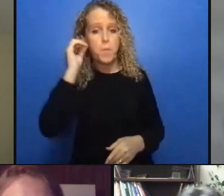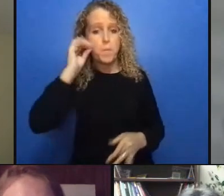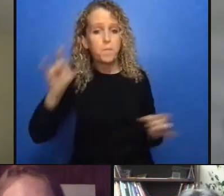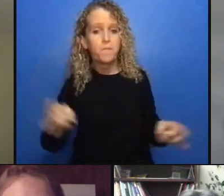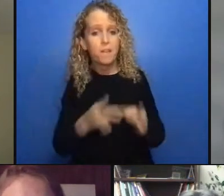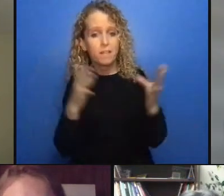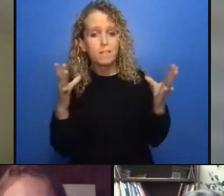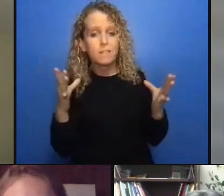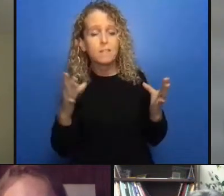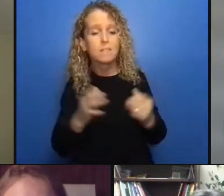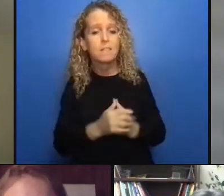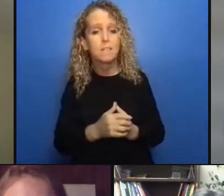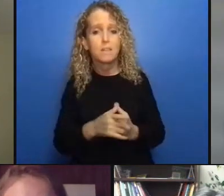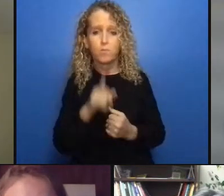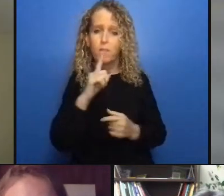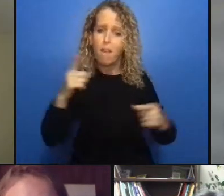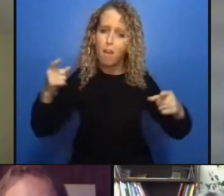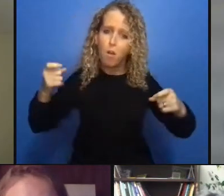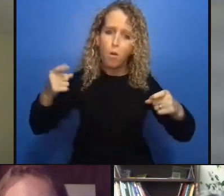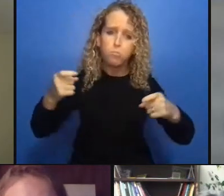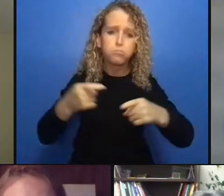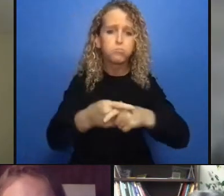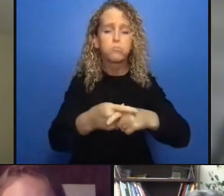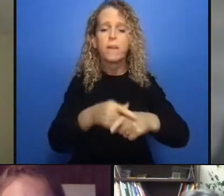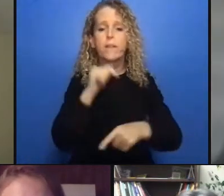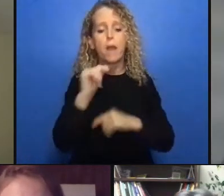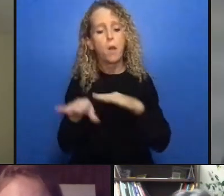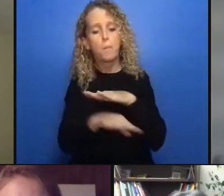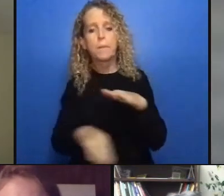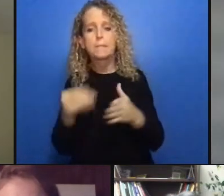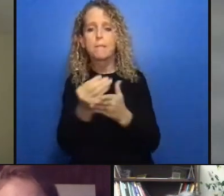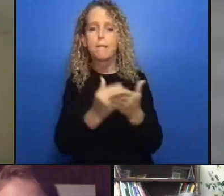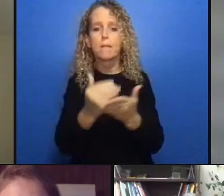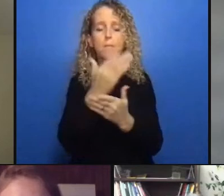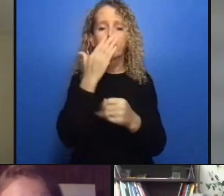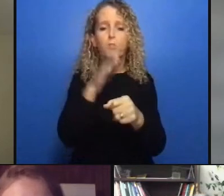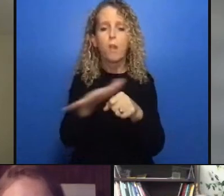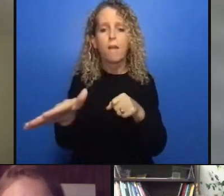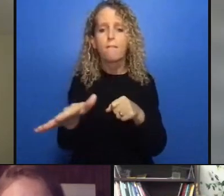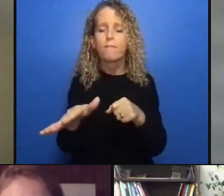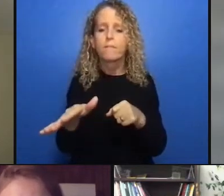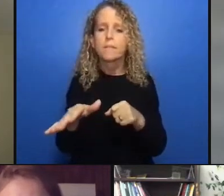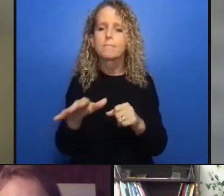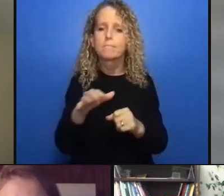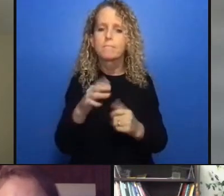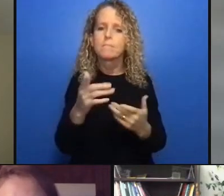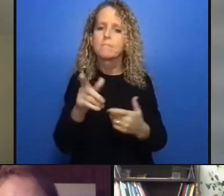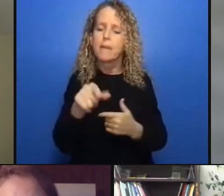folks pre-trial conditions that often as you know bc civil liberties and others have have pointed